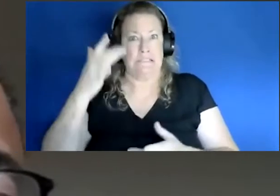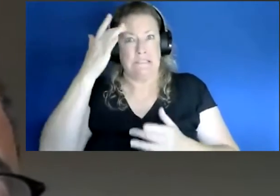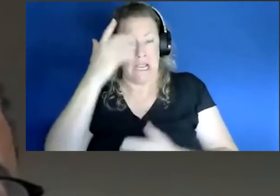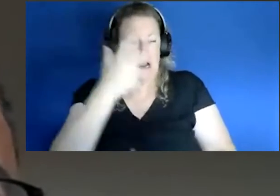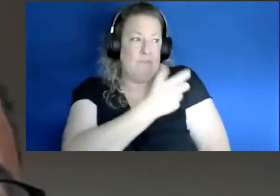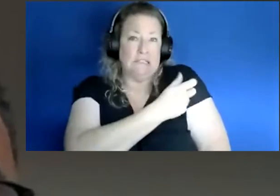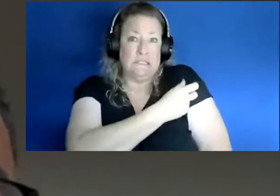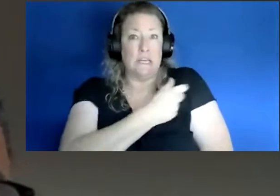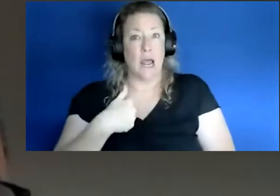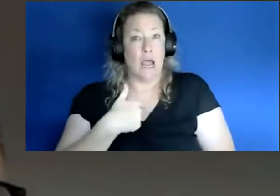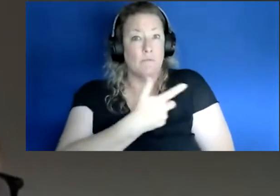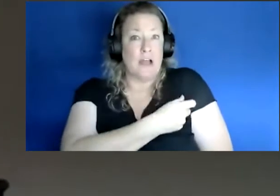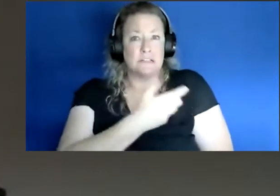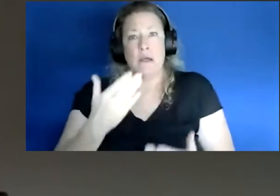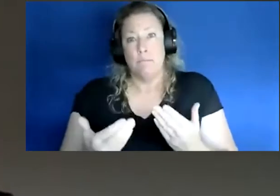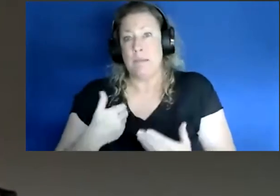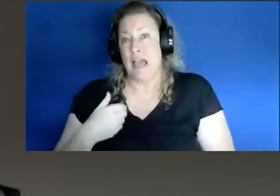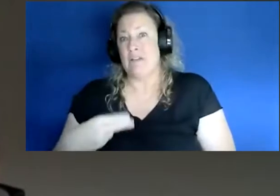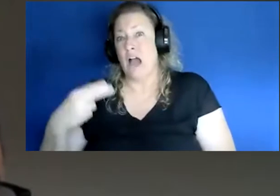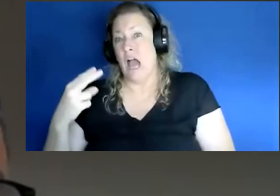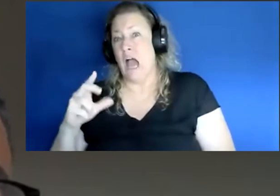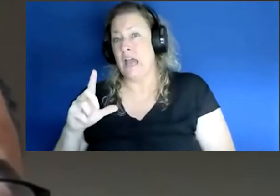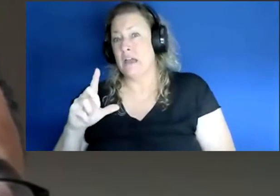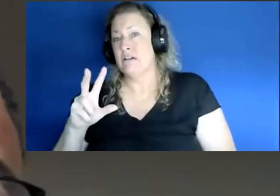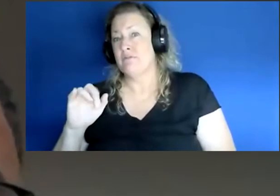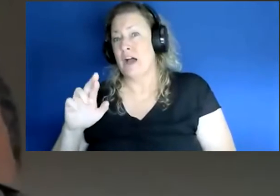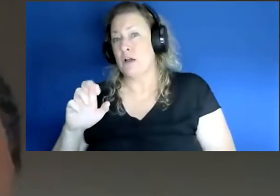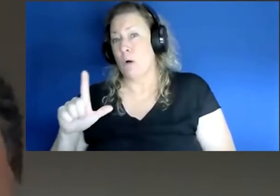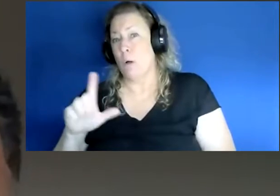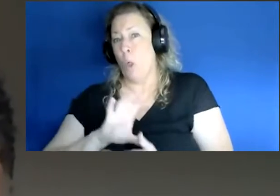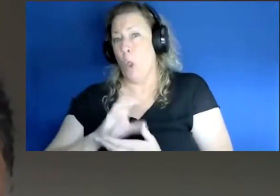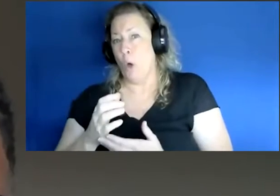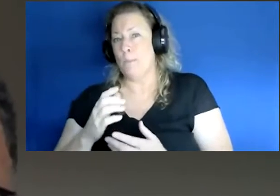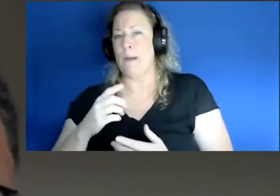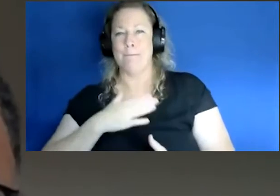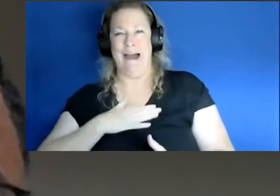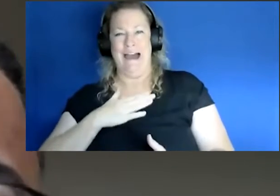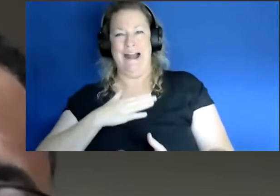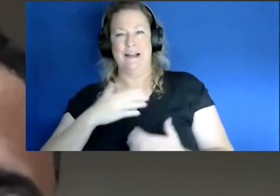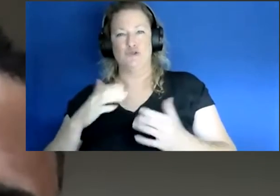and I may have a higher overall load my chance of getting severely ill is much much less.